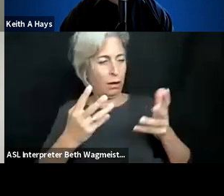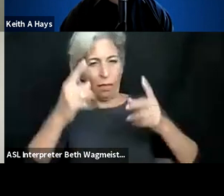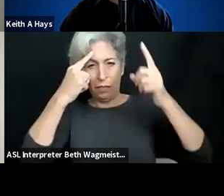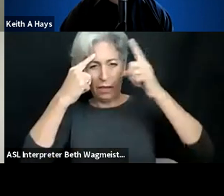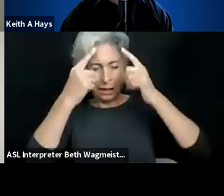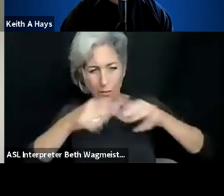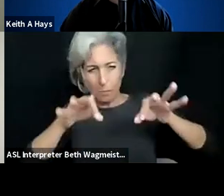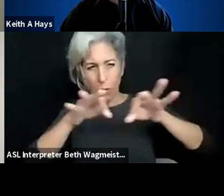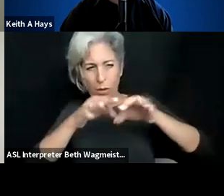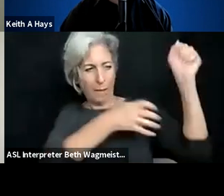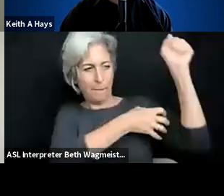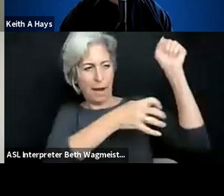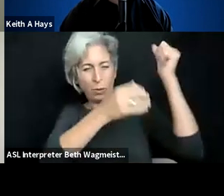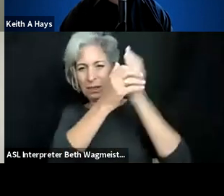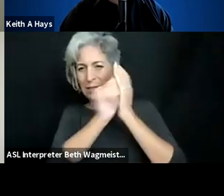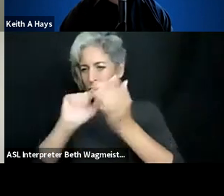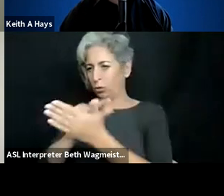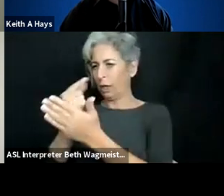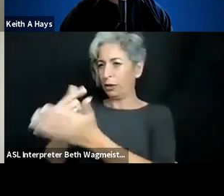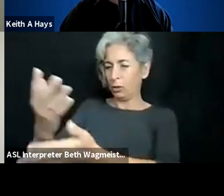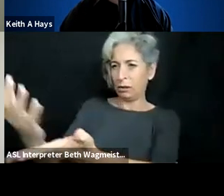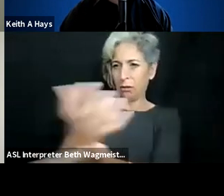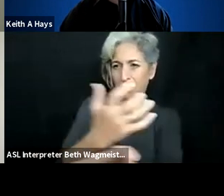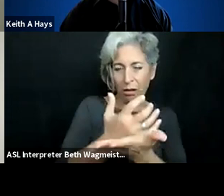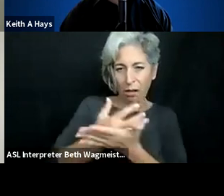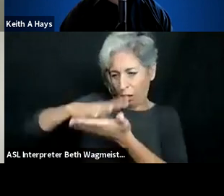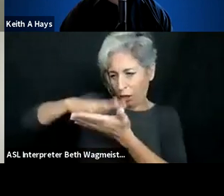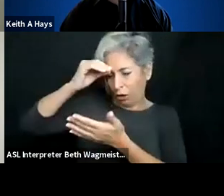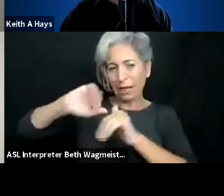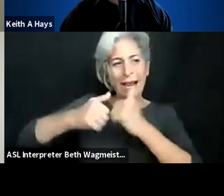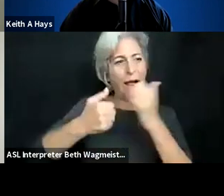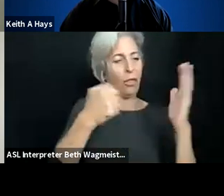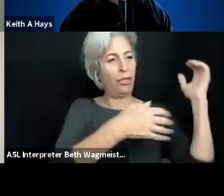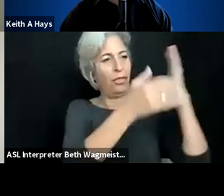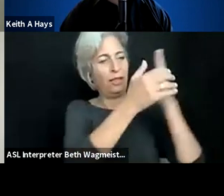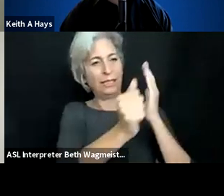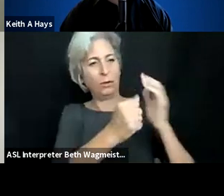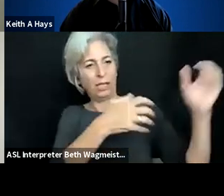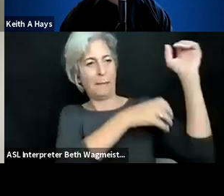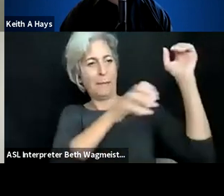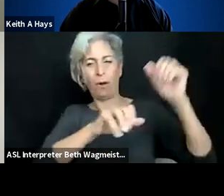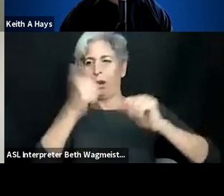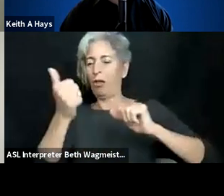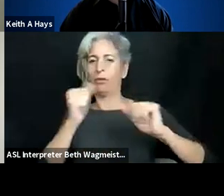can challenge ourselves to expand the diversity of that workforce. This means we have to really think critically about the hower skills that